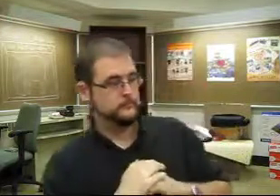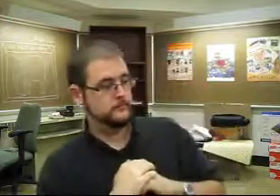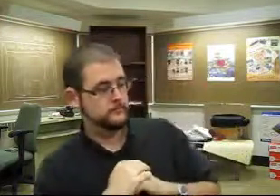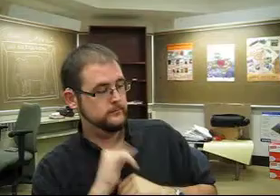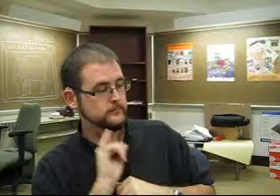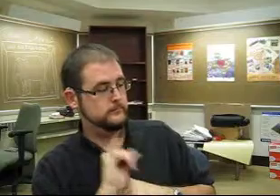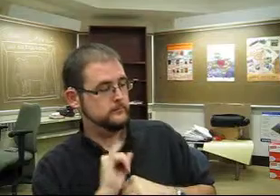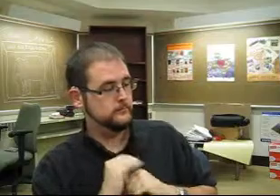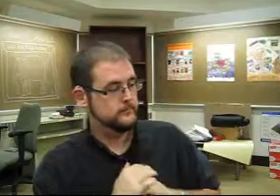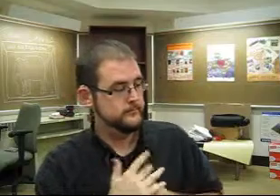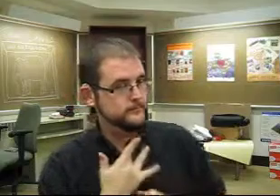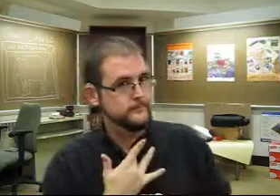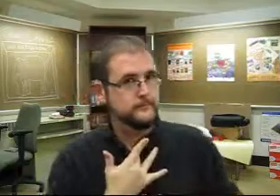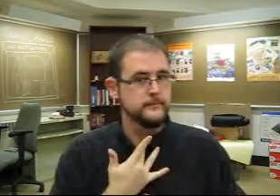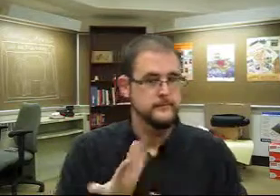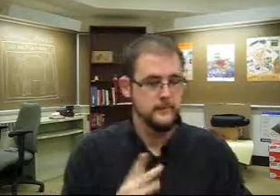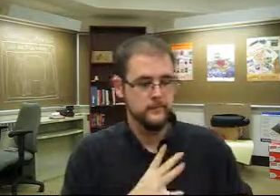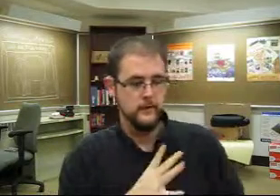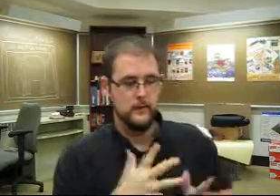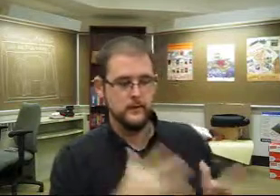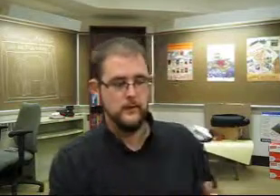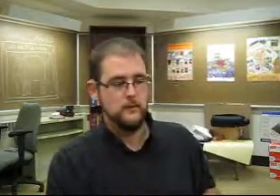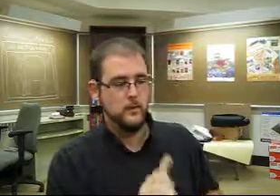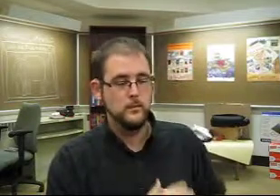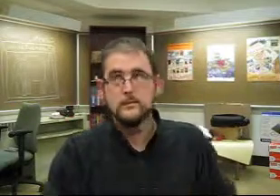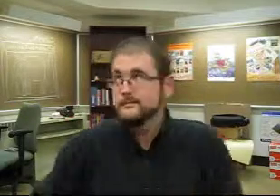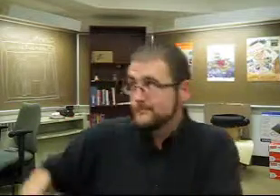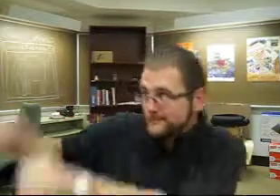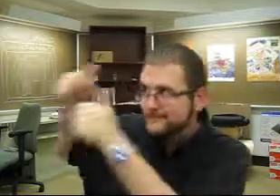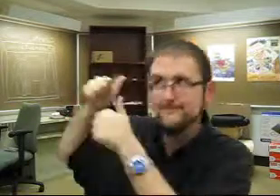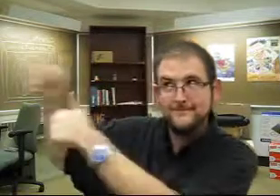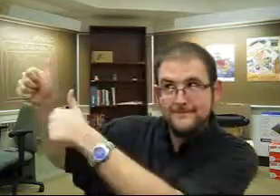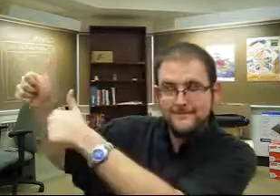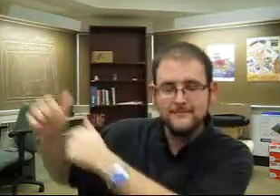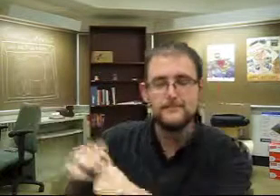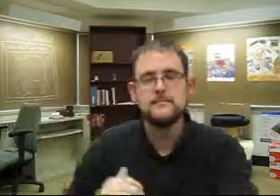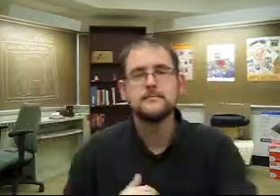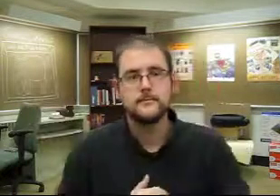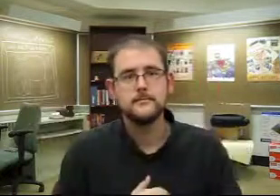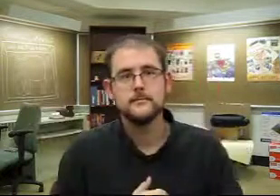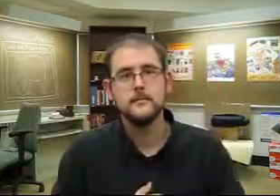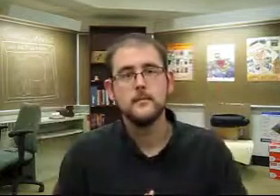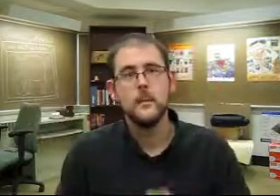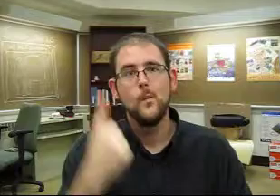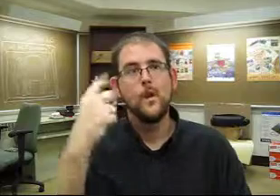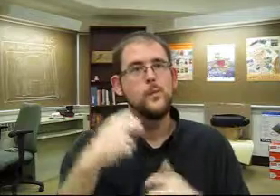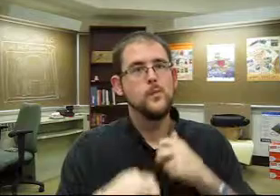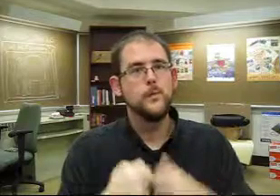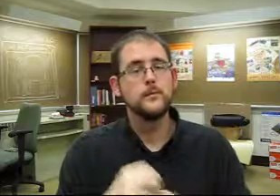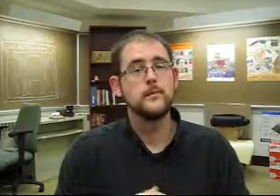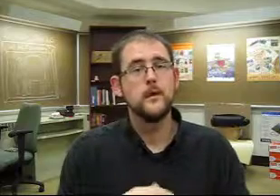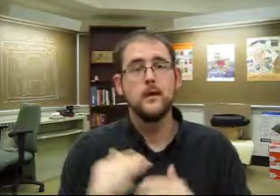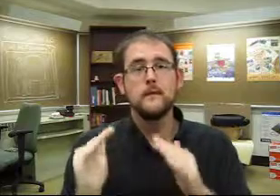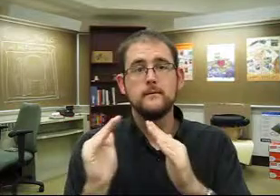The government is taken aback and leaves them alone, which is fine with the village.